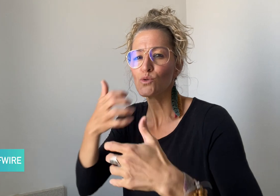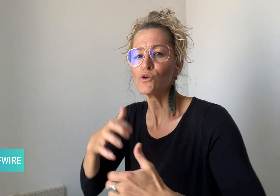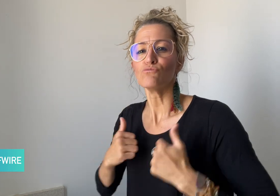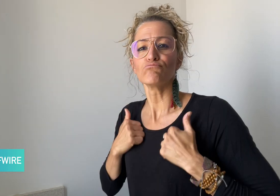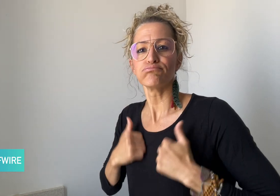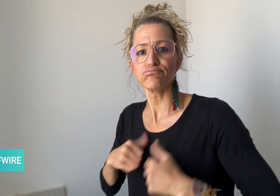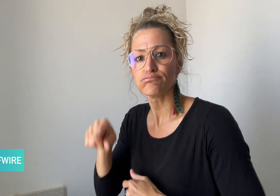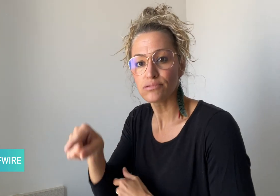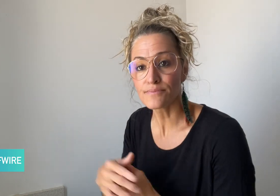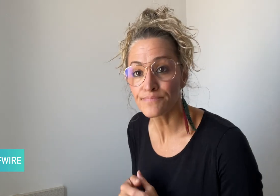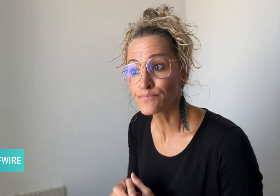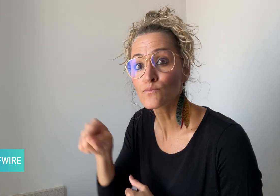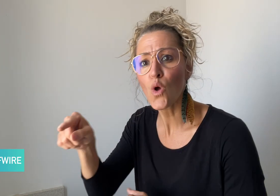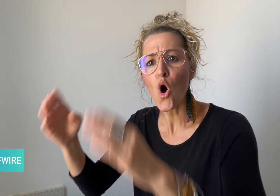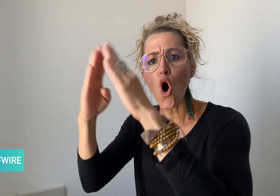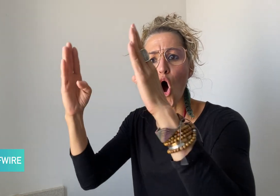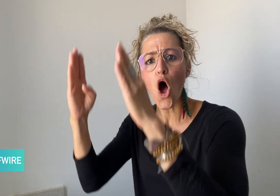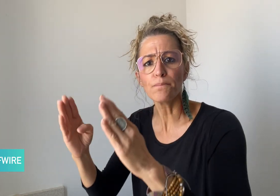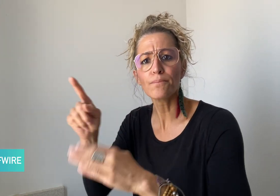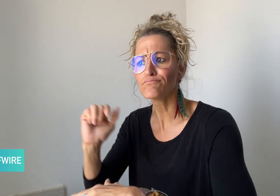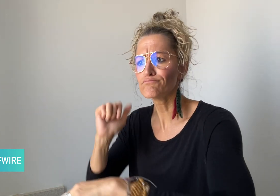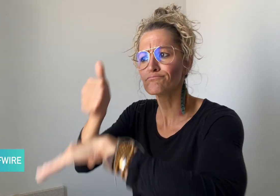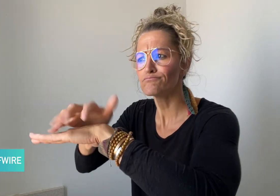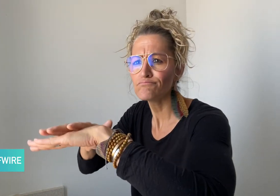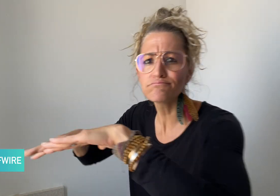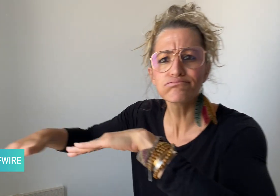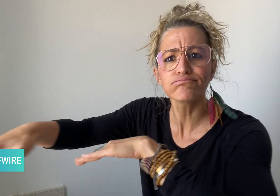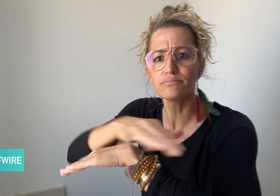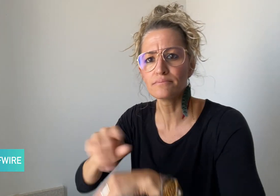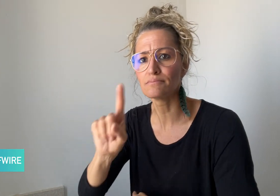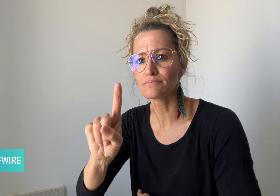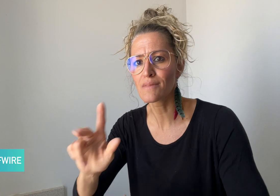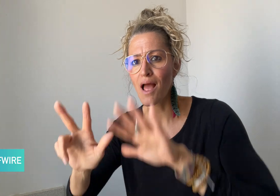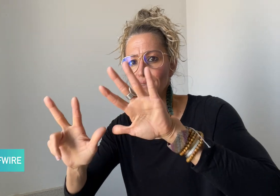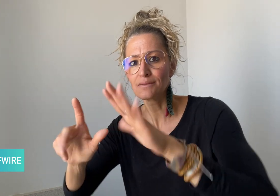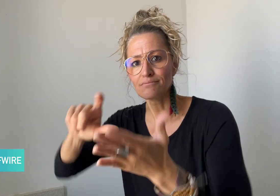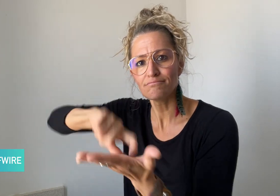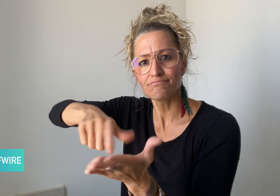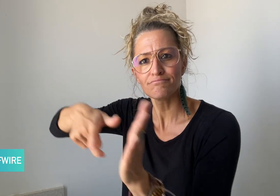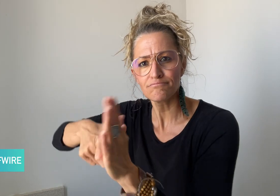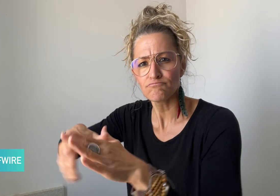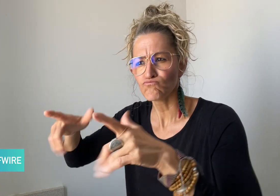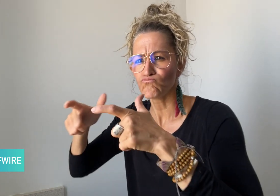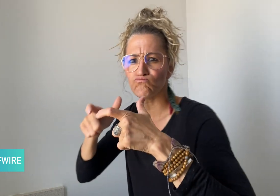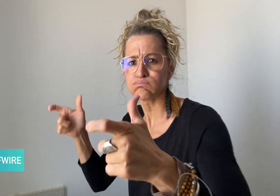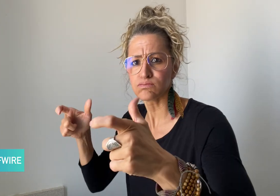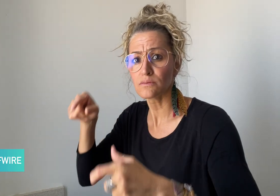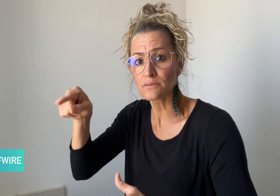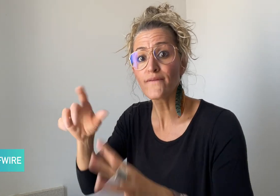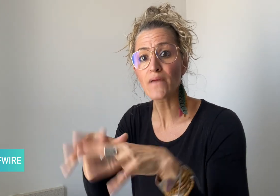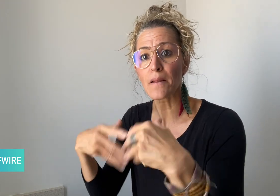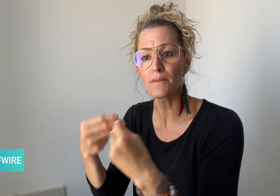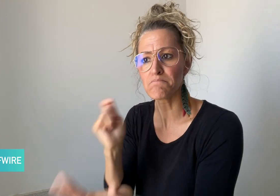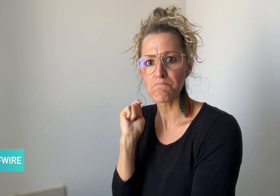The home was built on 18-acre land the family purchased.